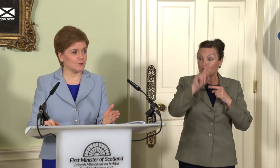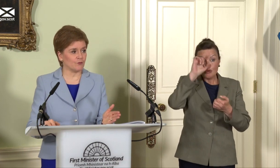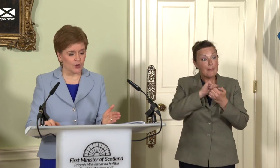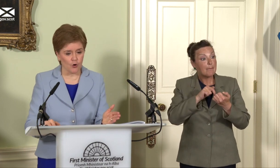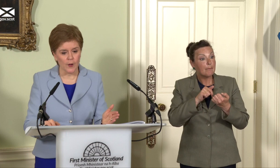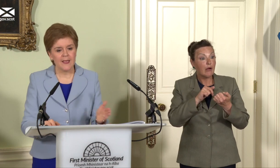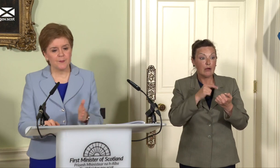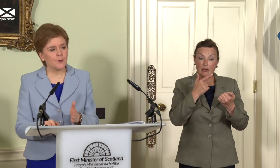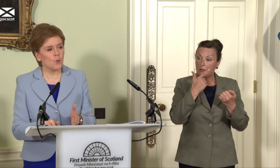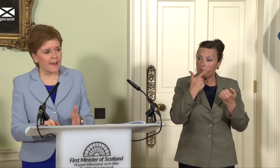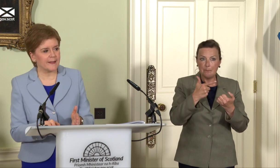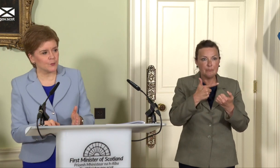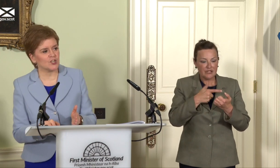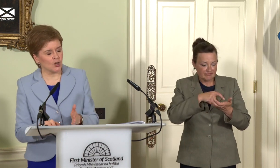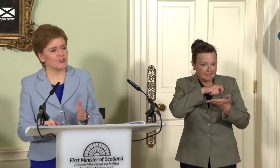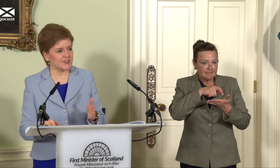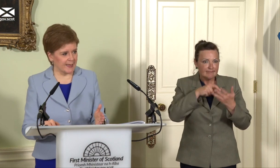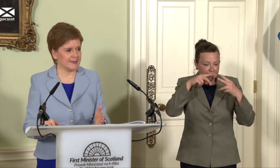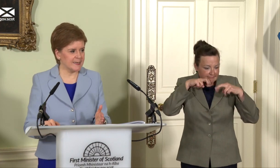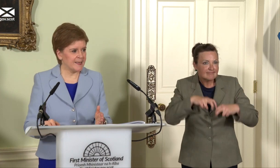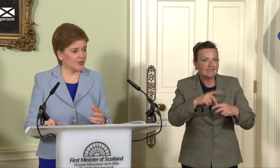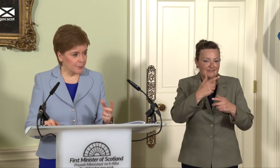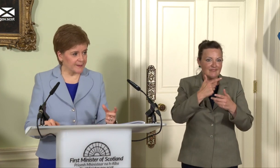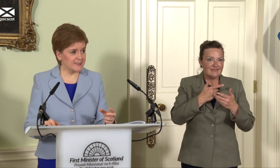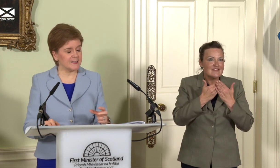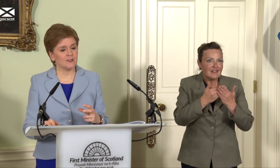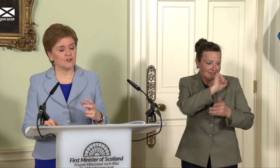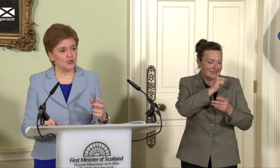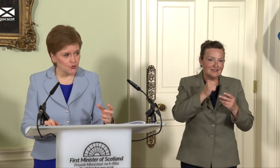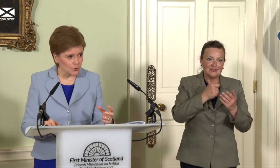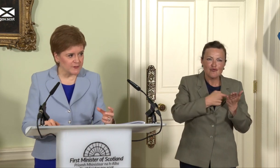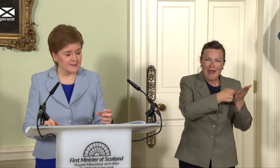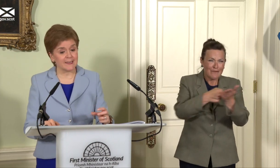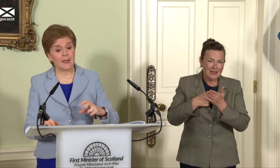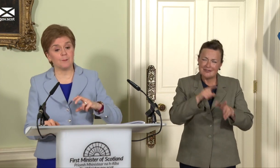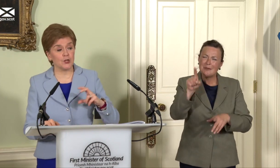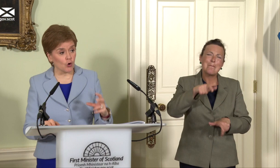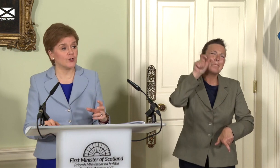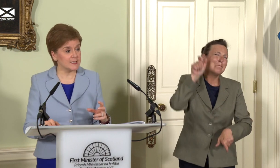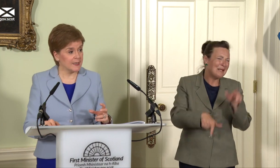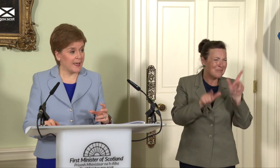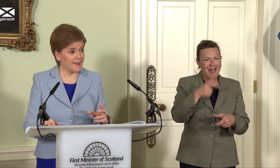will recall – people were able to understand the complexities, the nuances to get beyond the